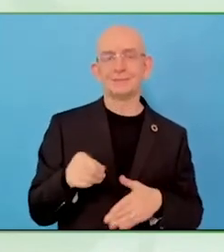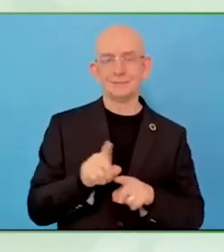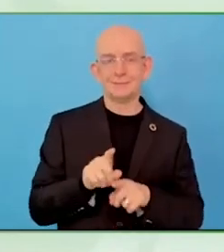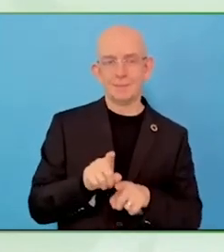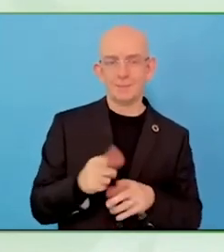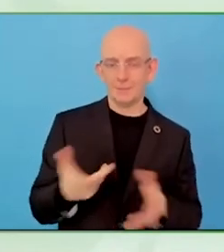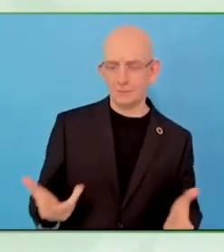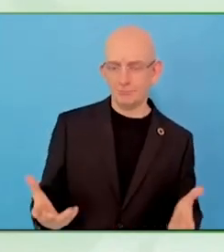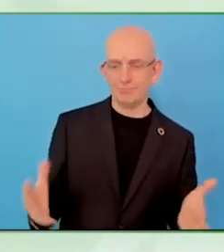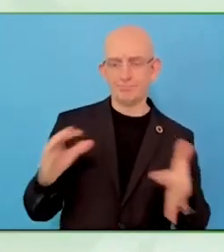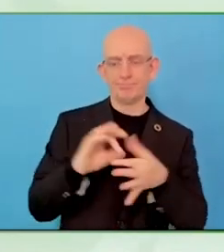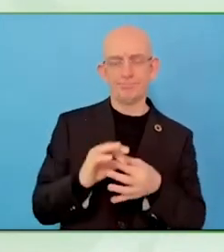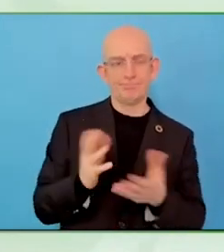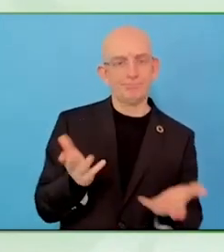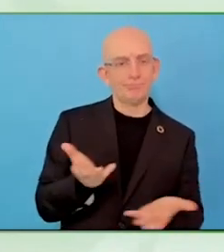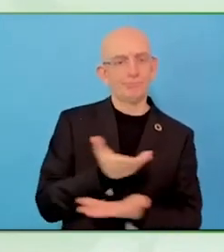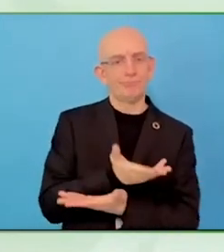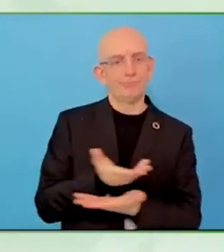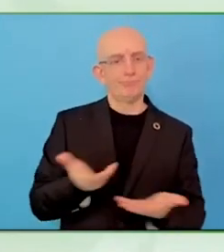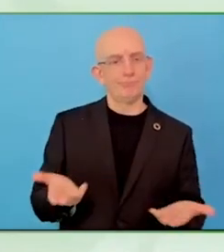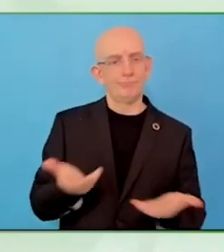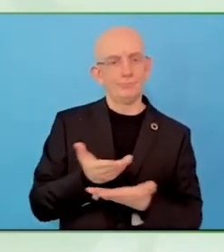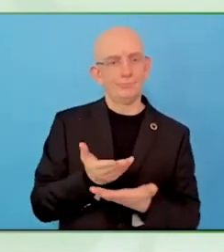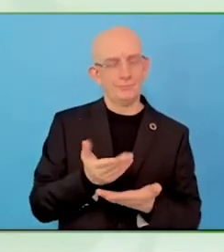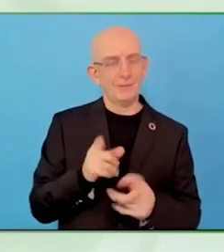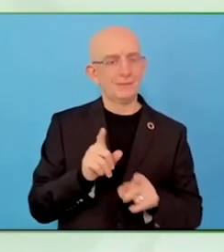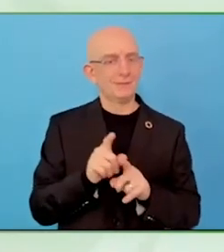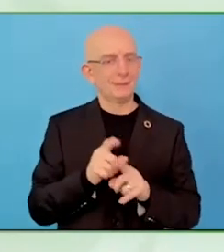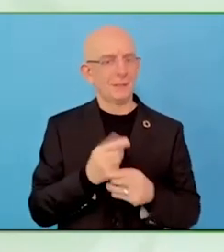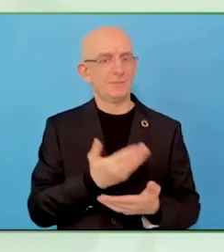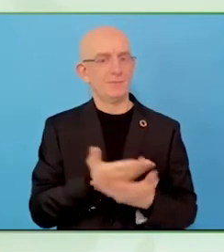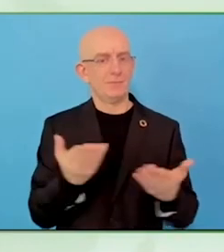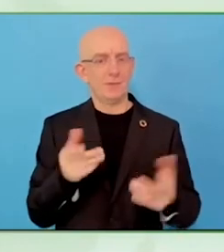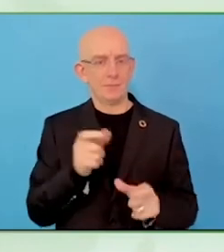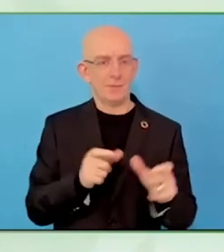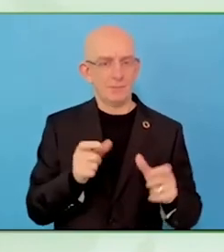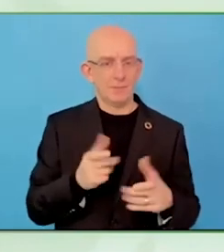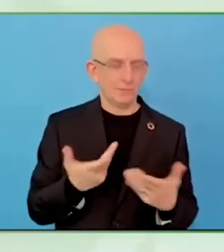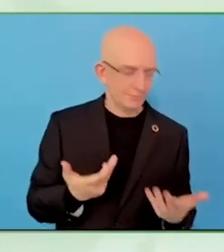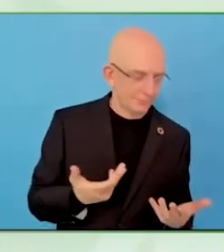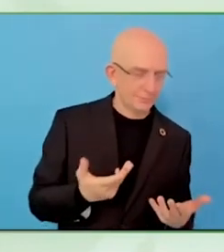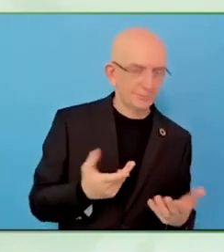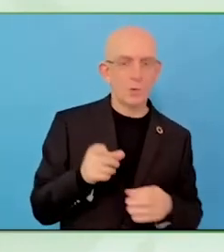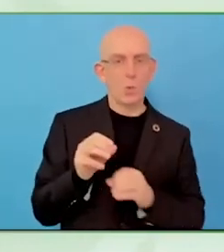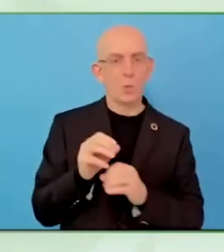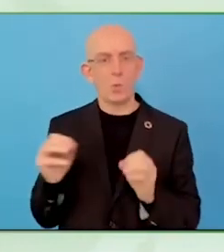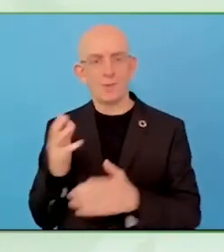We organise different workshops, different activities to bring